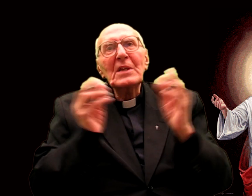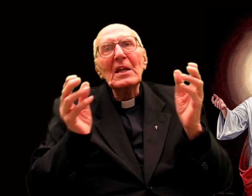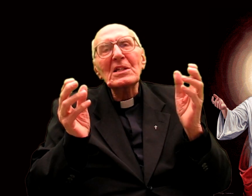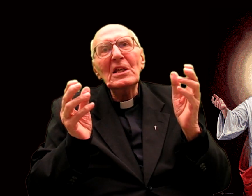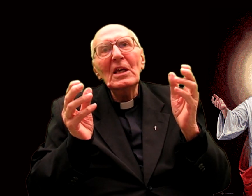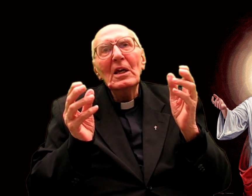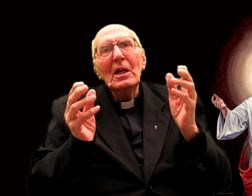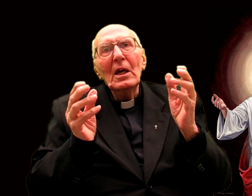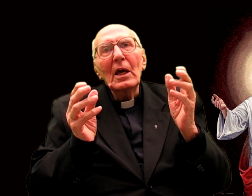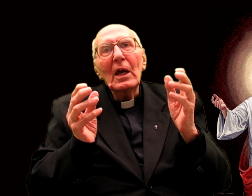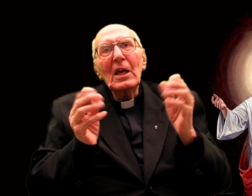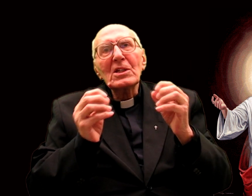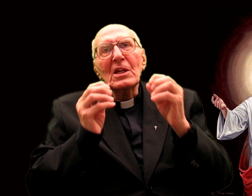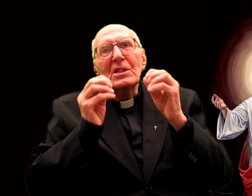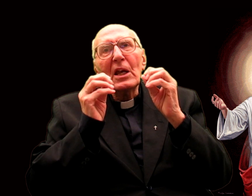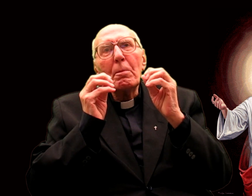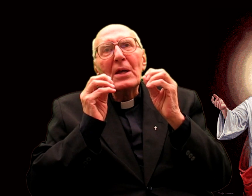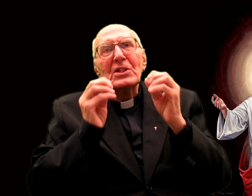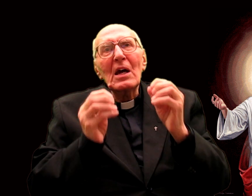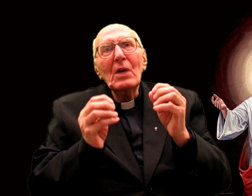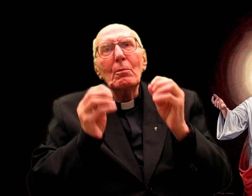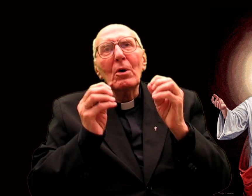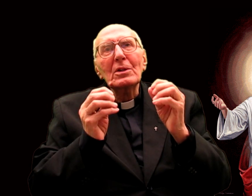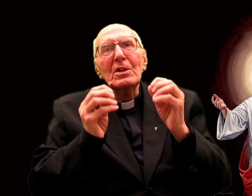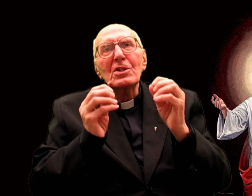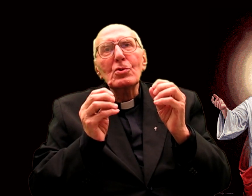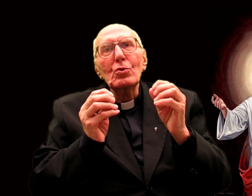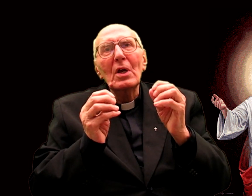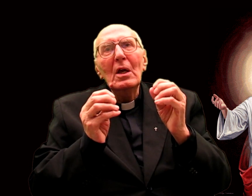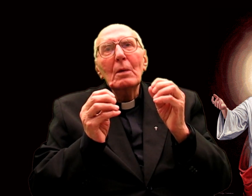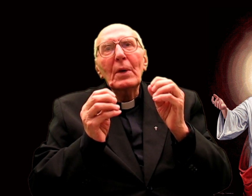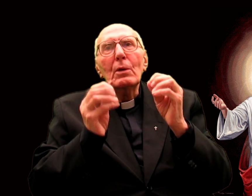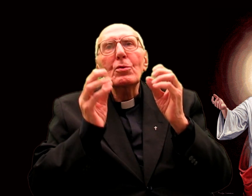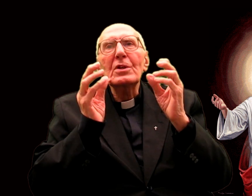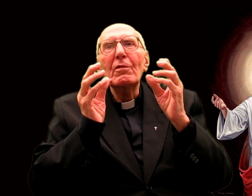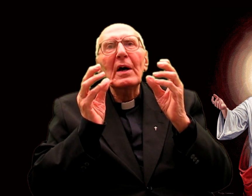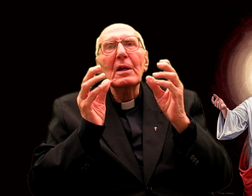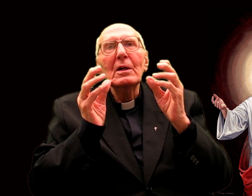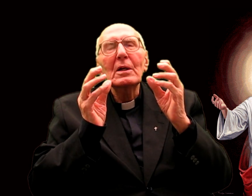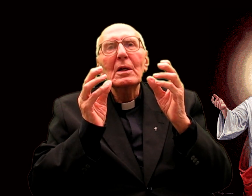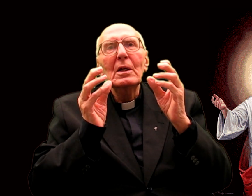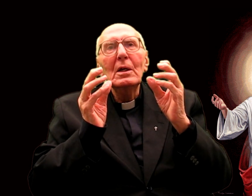To think so is to forget the passion and death of Jesus to save us.